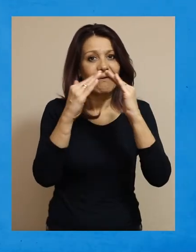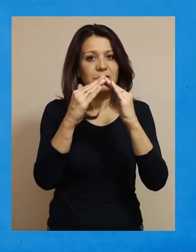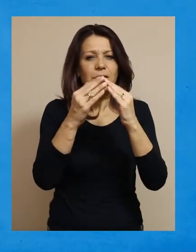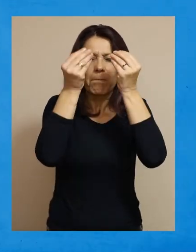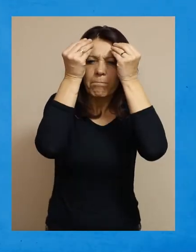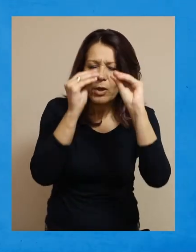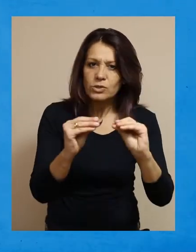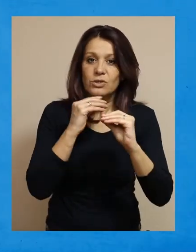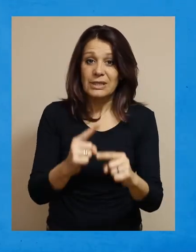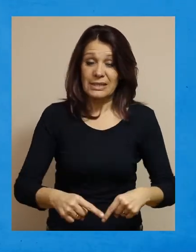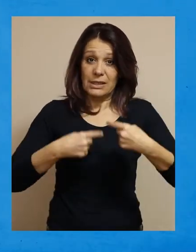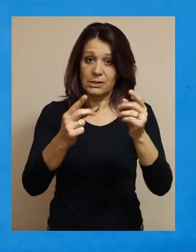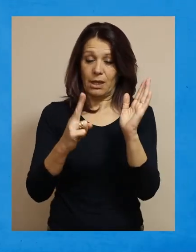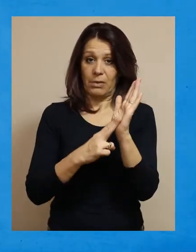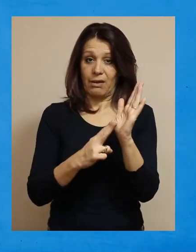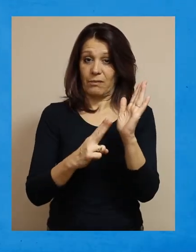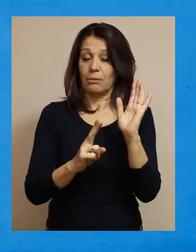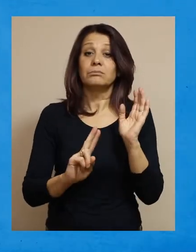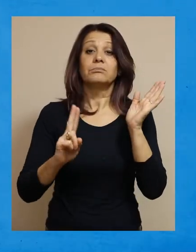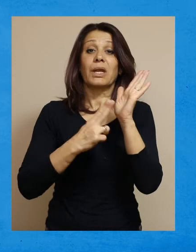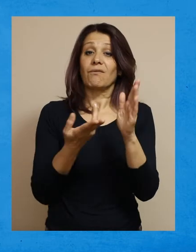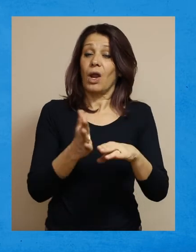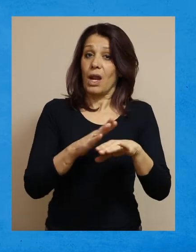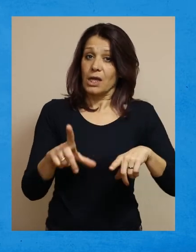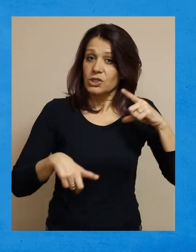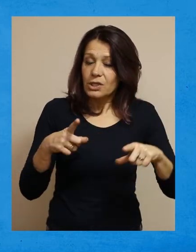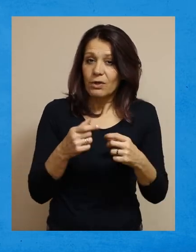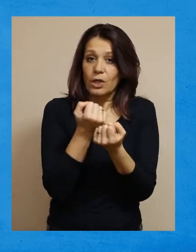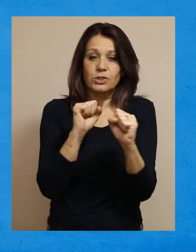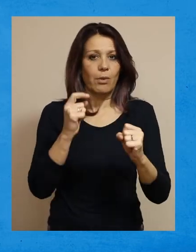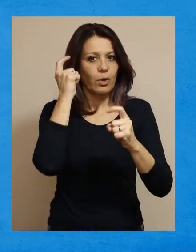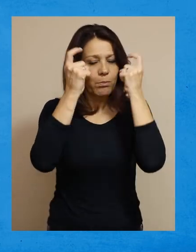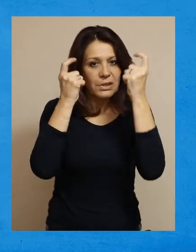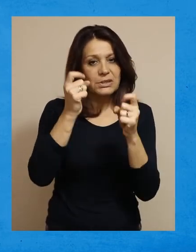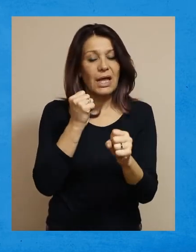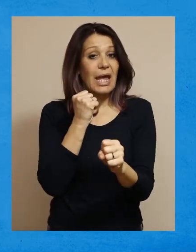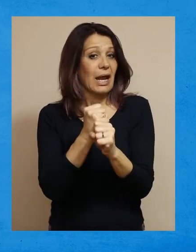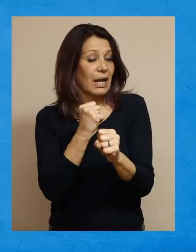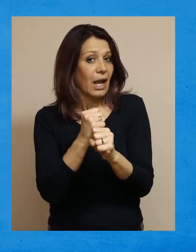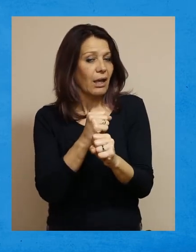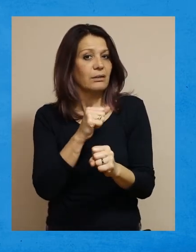In all anthills, following rights are respected: Right to life; Right to freedom of thought;